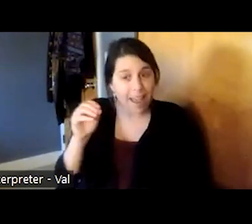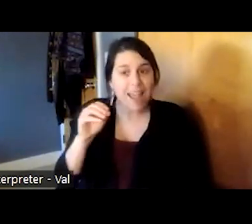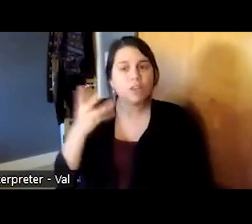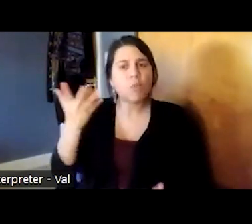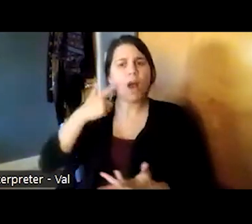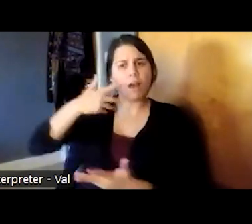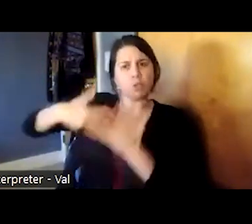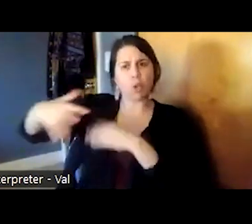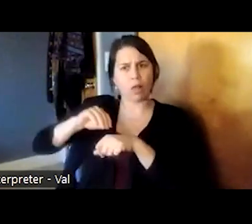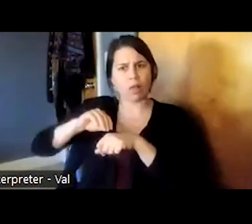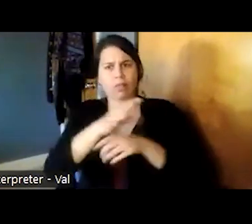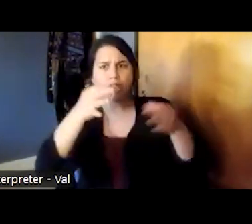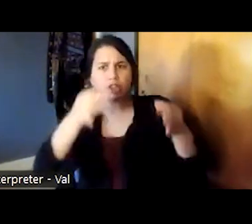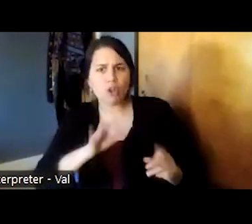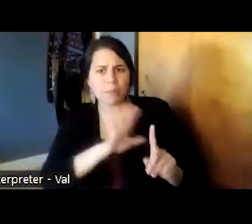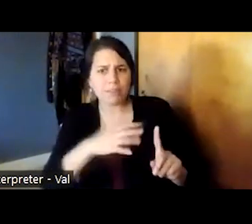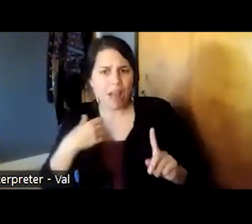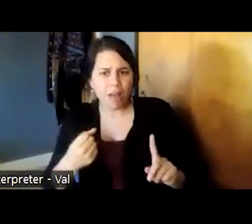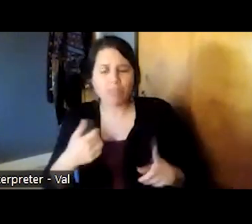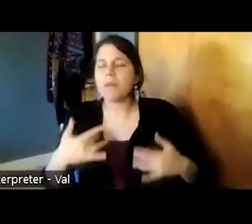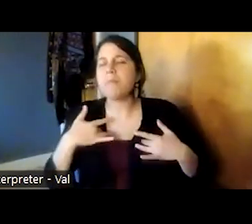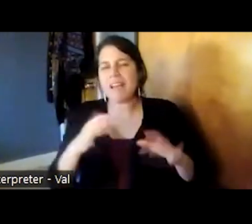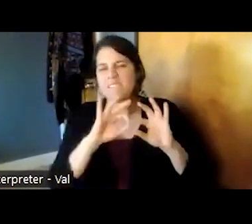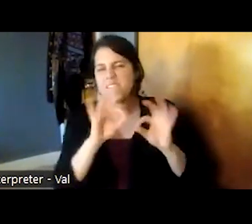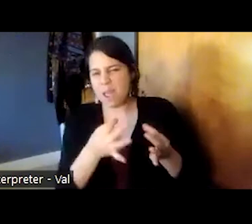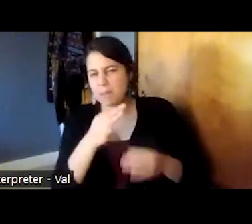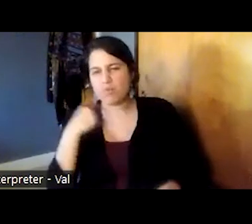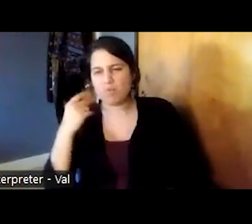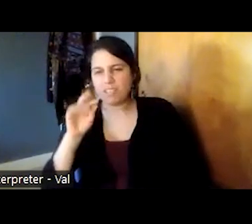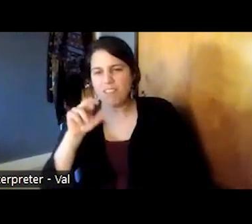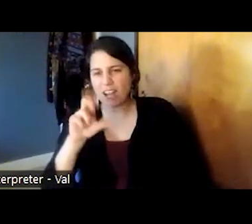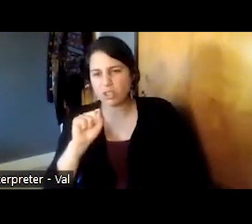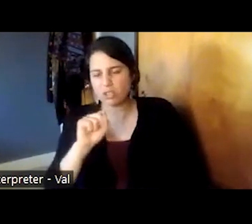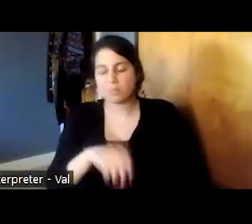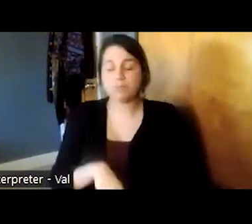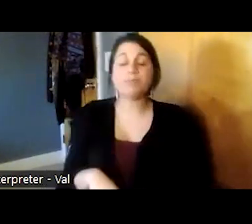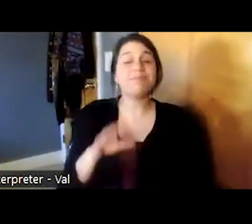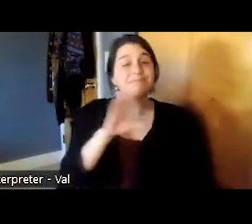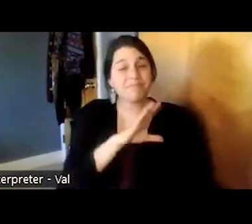which tend to be more family focused risk factors but we also place a special importance on the role